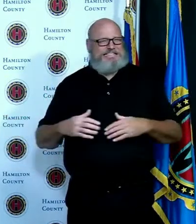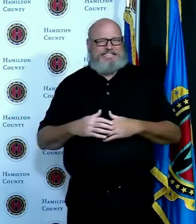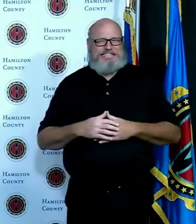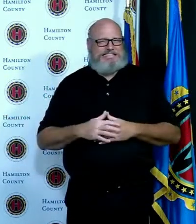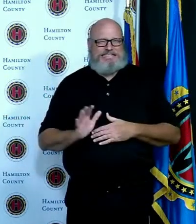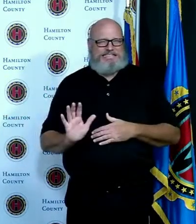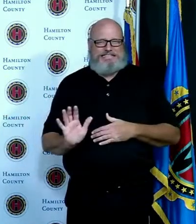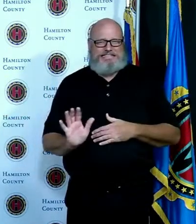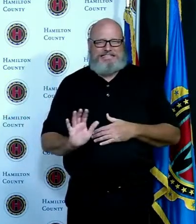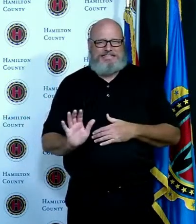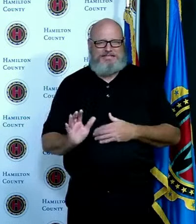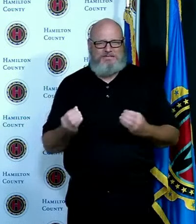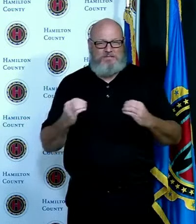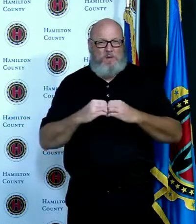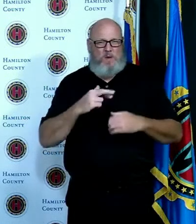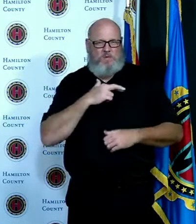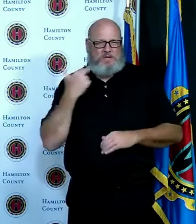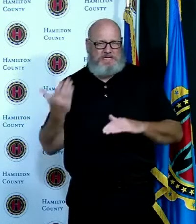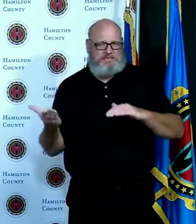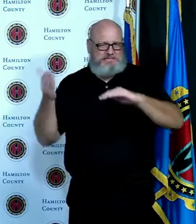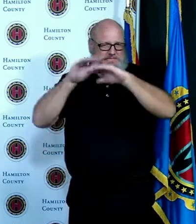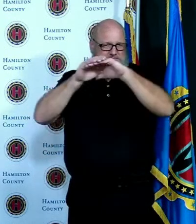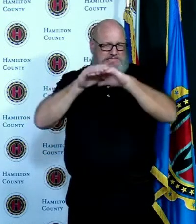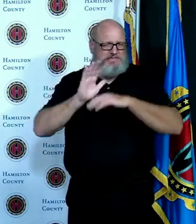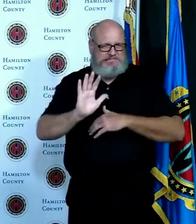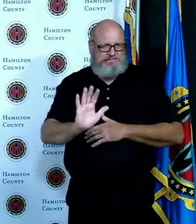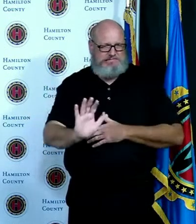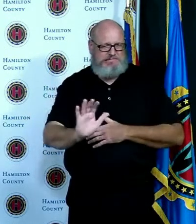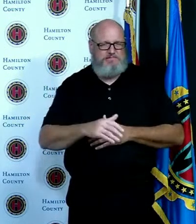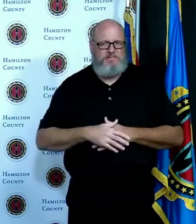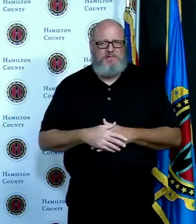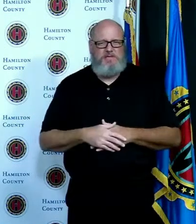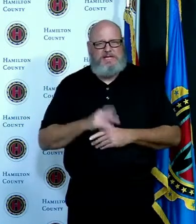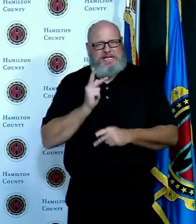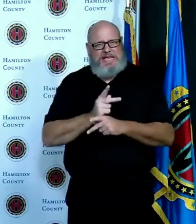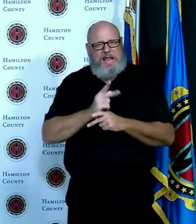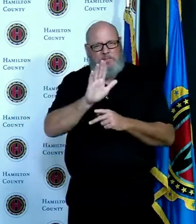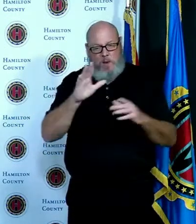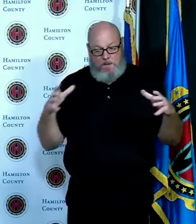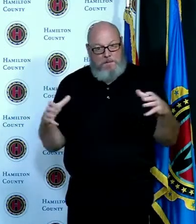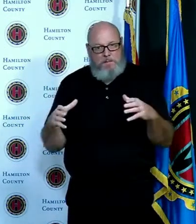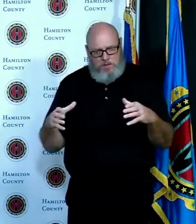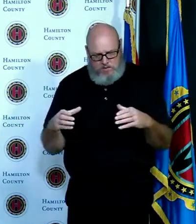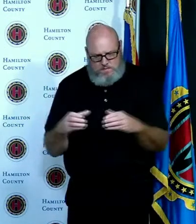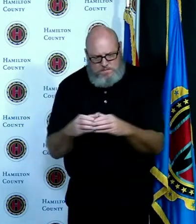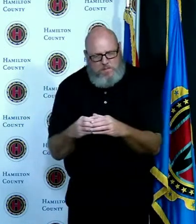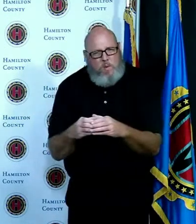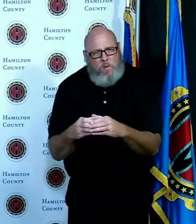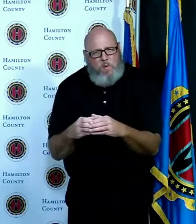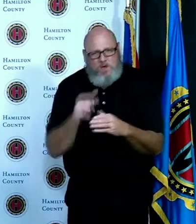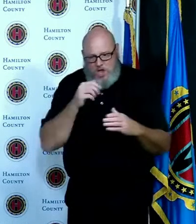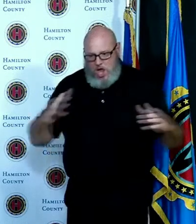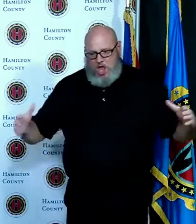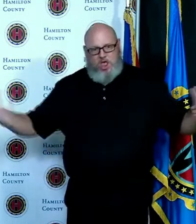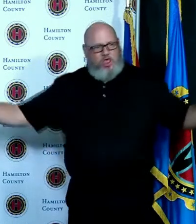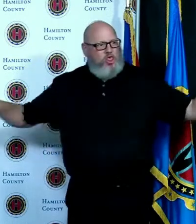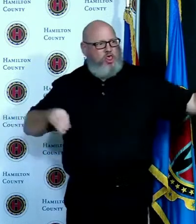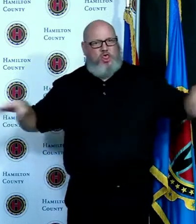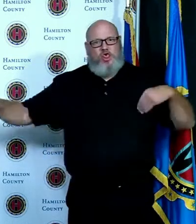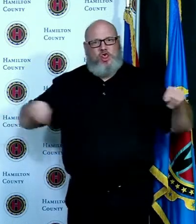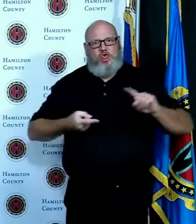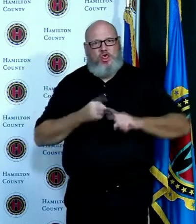and part of the danger is there that we are with more people we're exposed more often